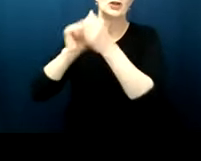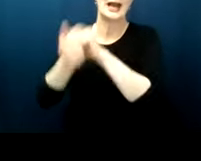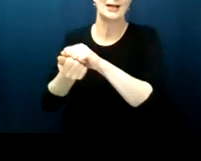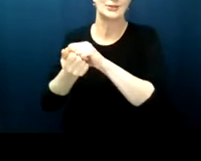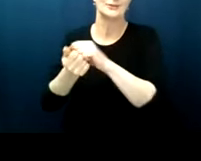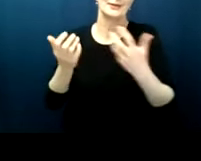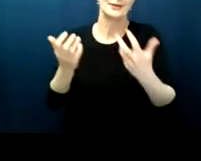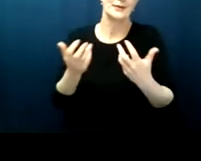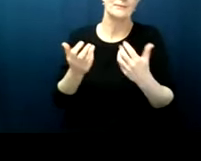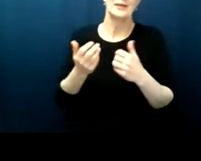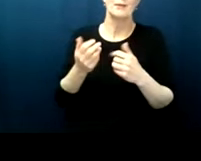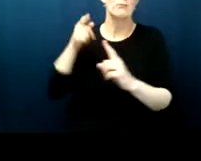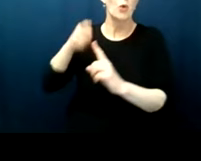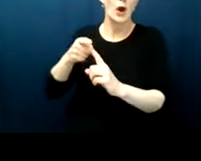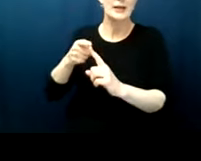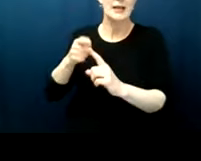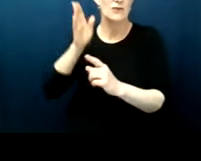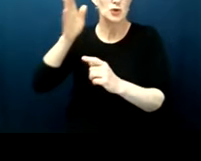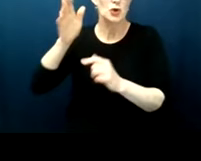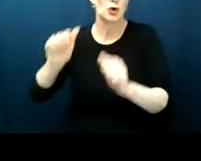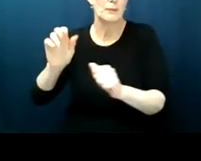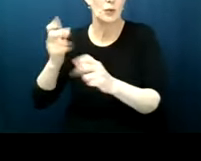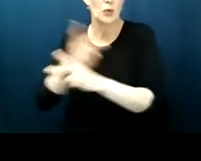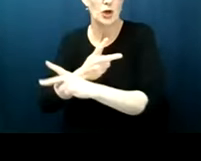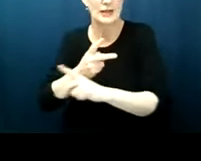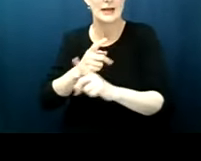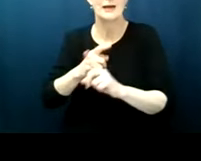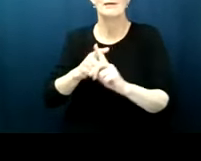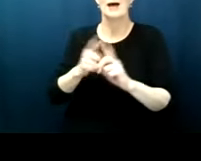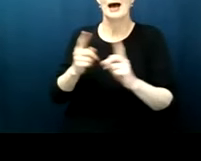be worse but this year i've been telling them not to tell them the future could be